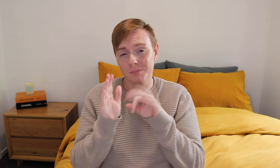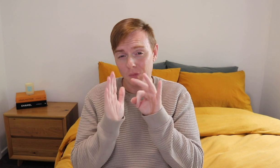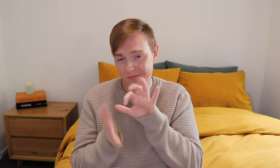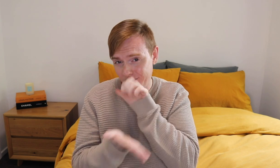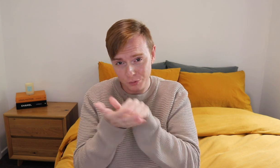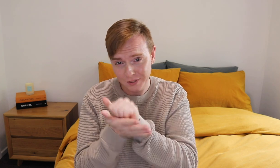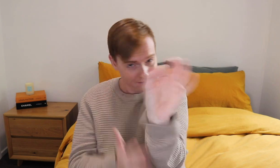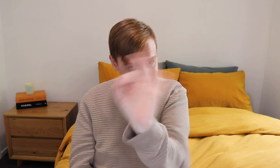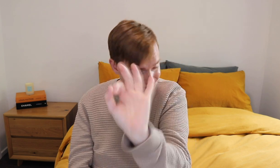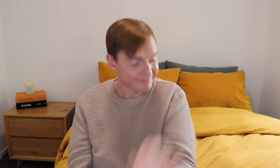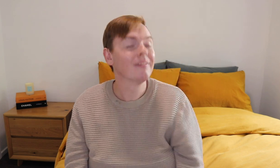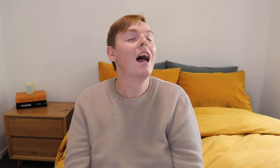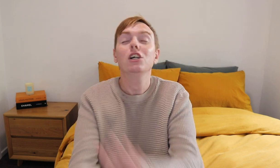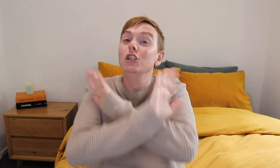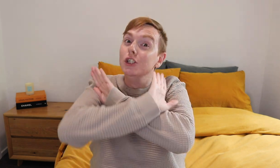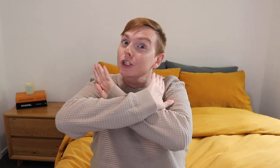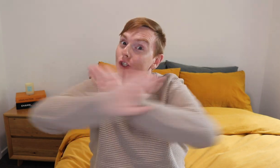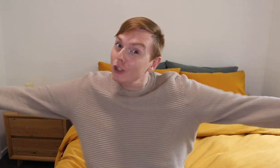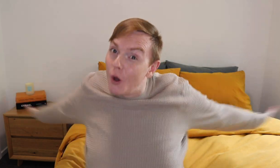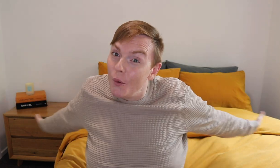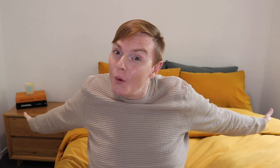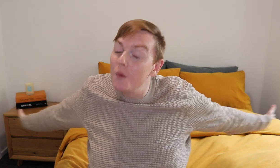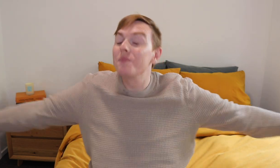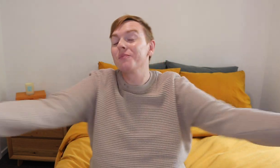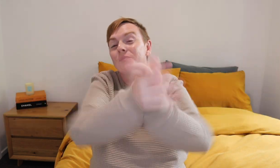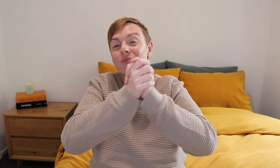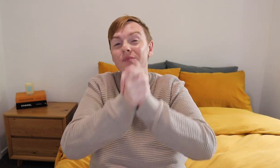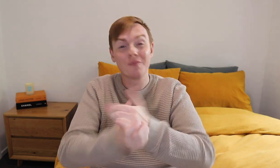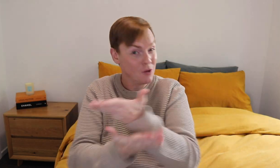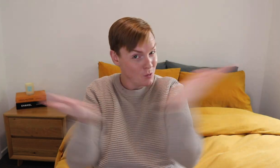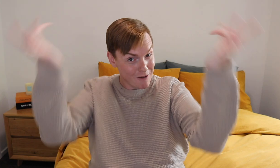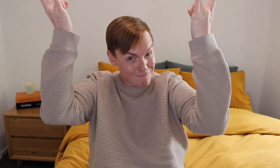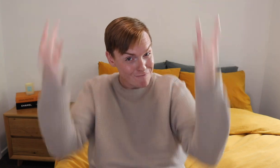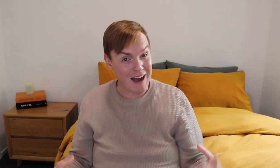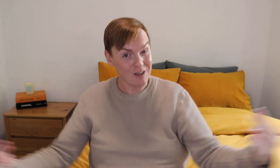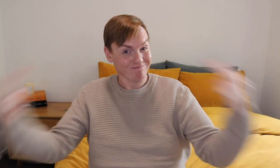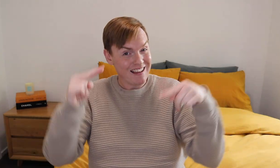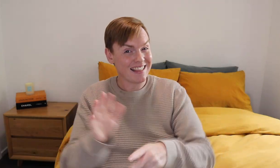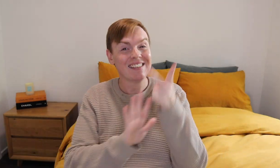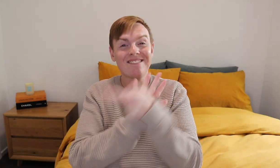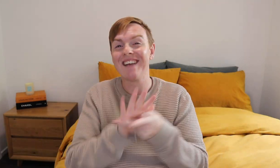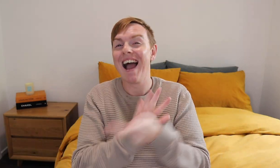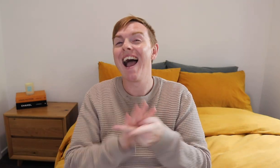I will not apologise for it. So, are you guys ready to watch this video?